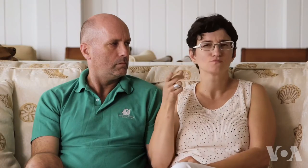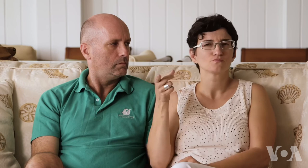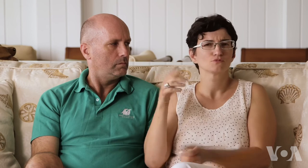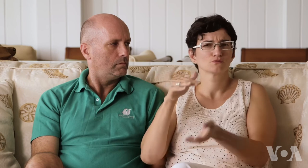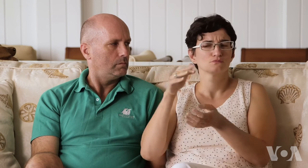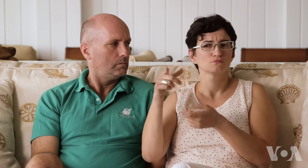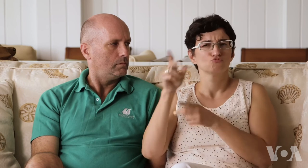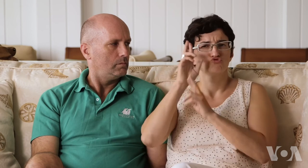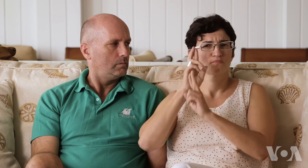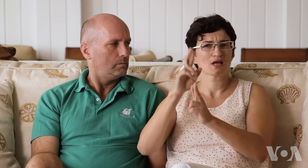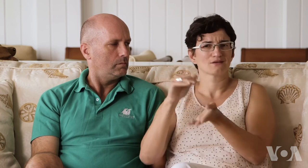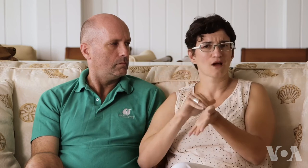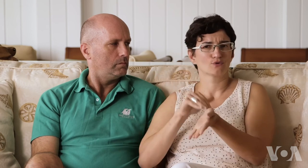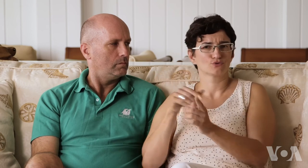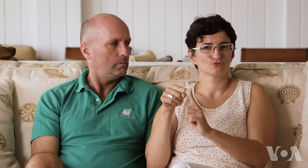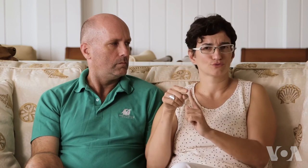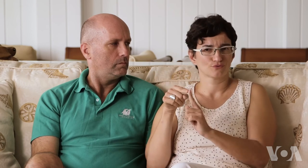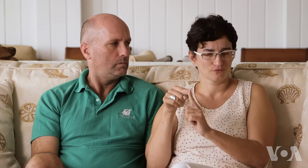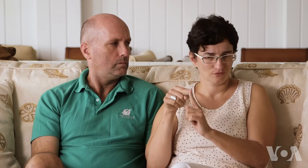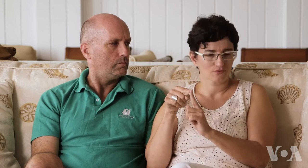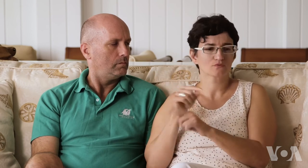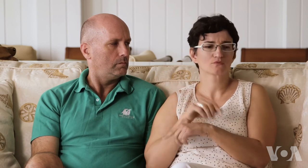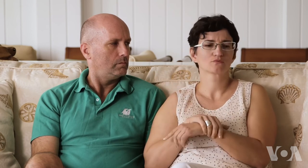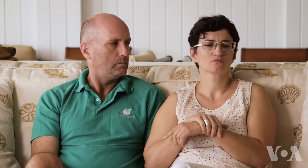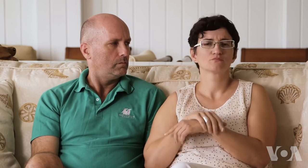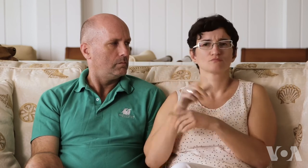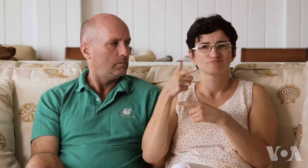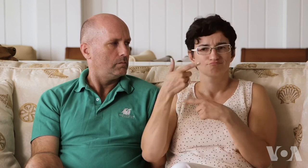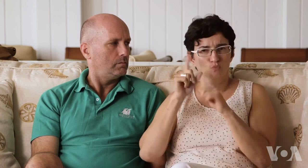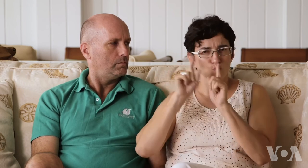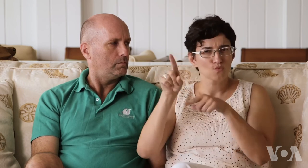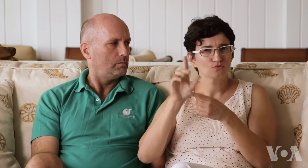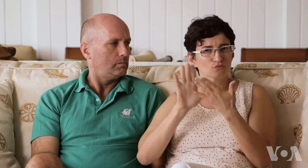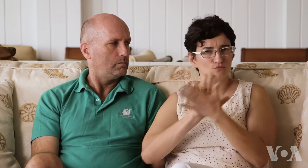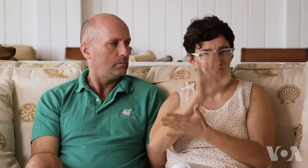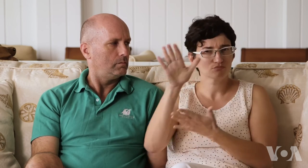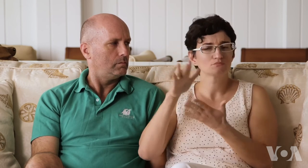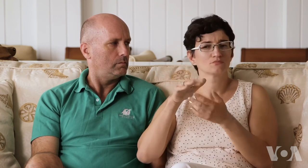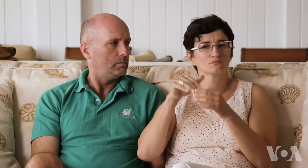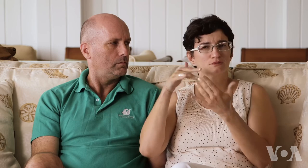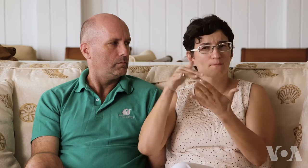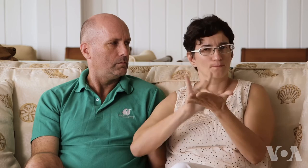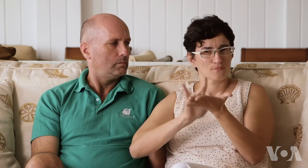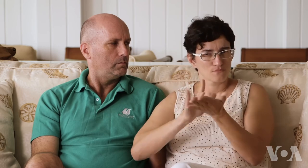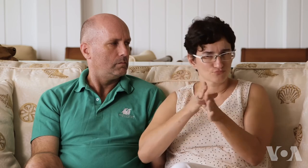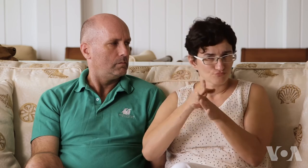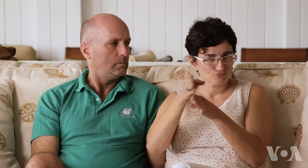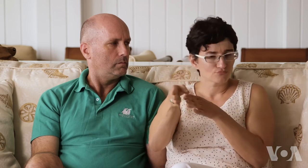My parents were respected doctors, they went to medical school.